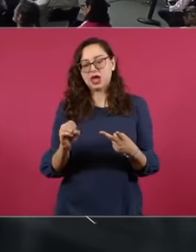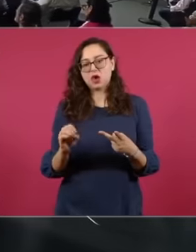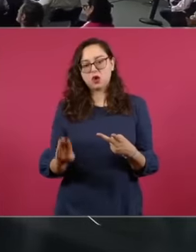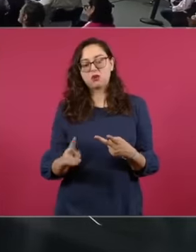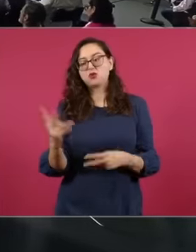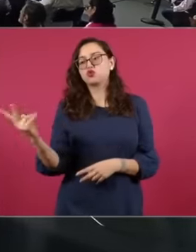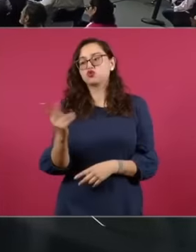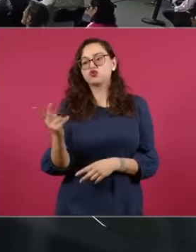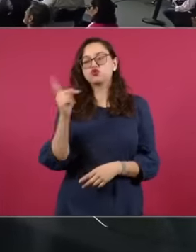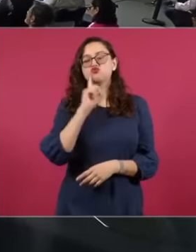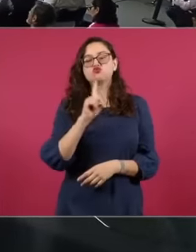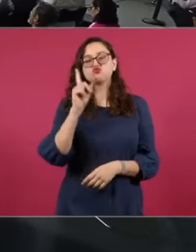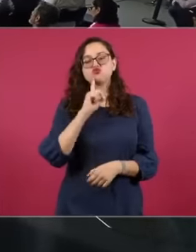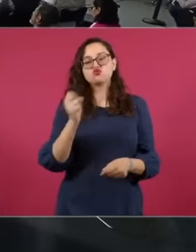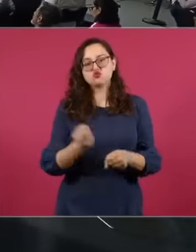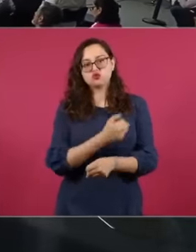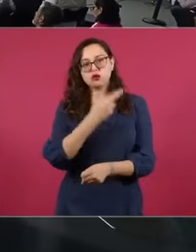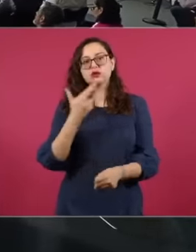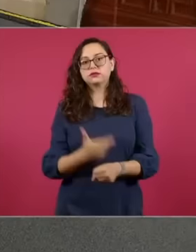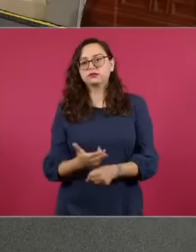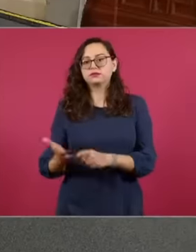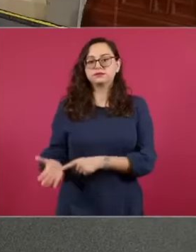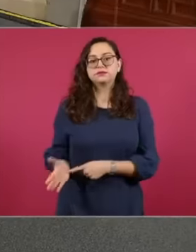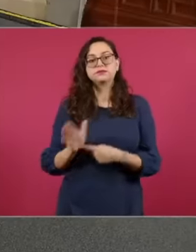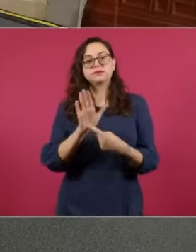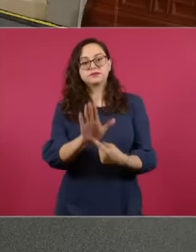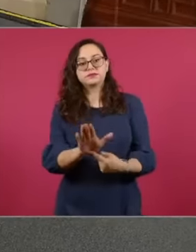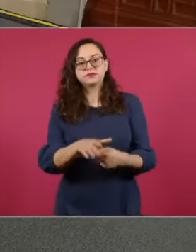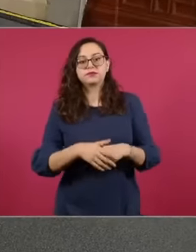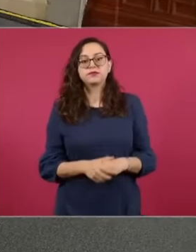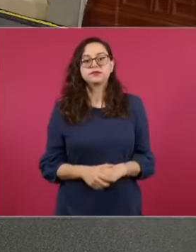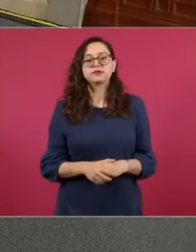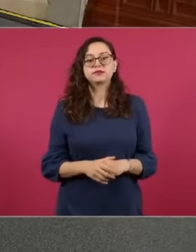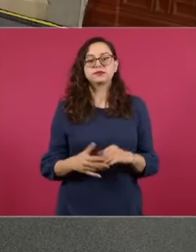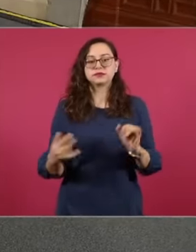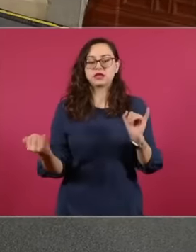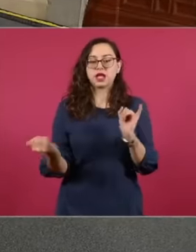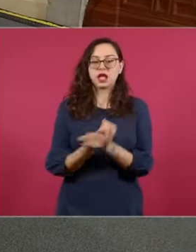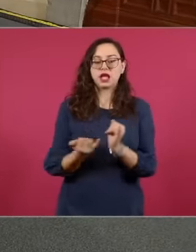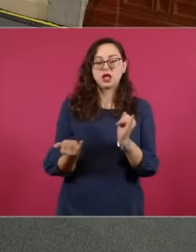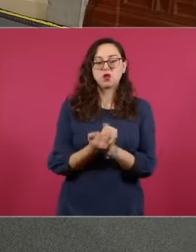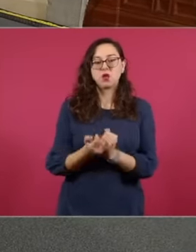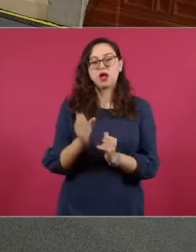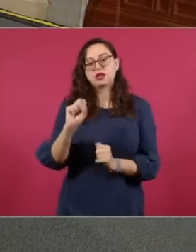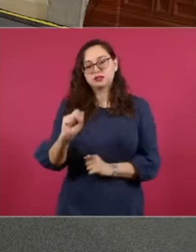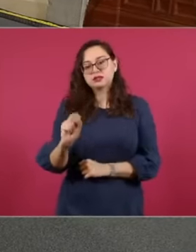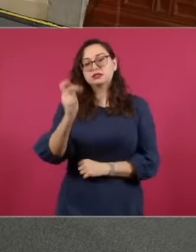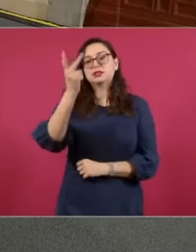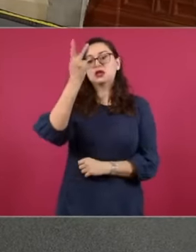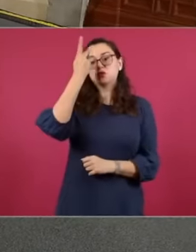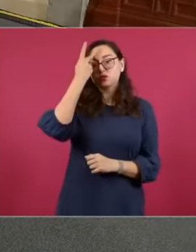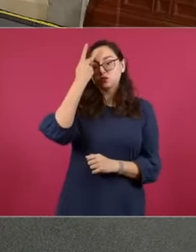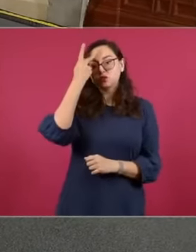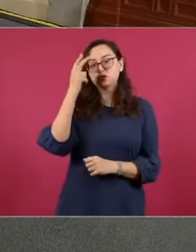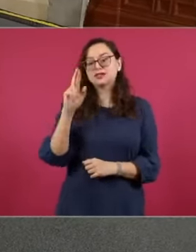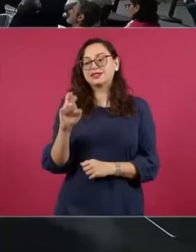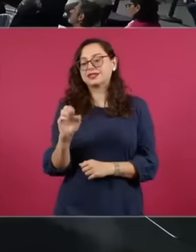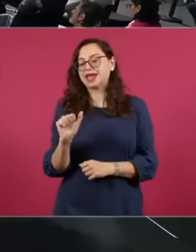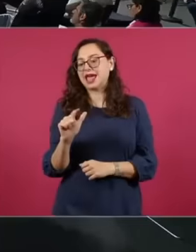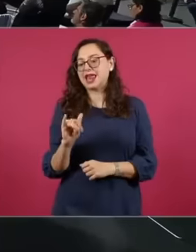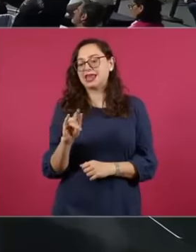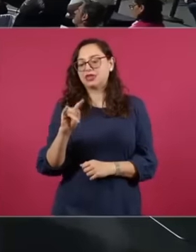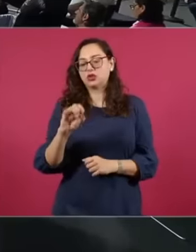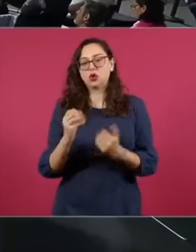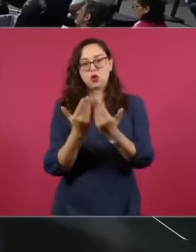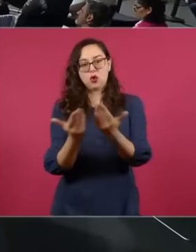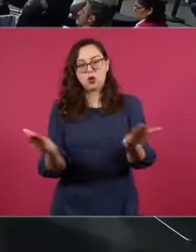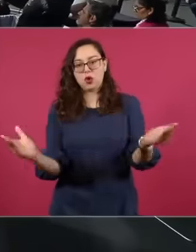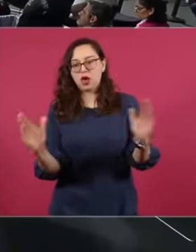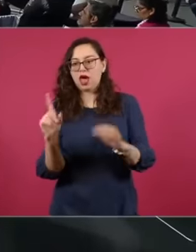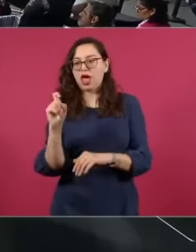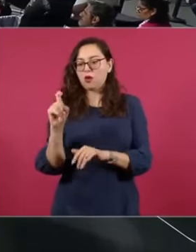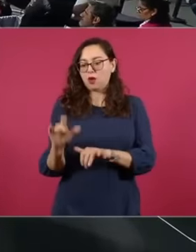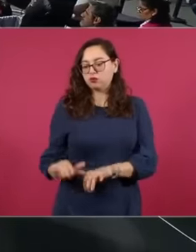everything the information about the San Luis Potosí dam about Realito but later